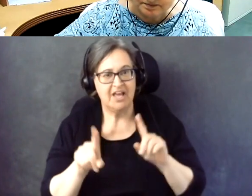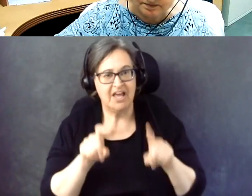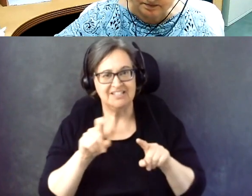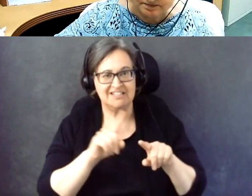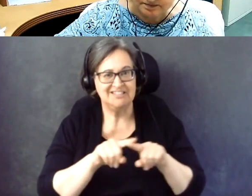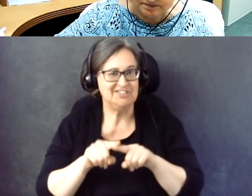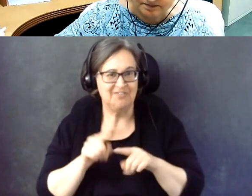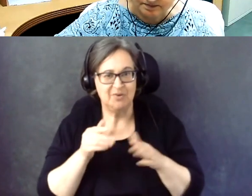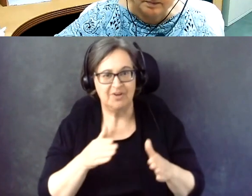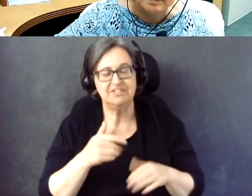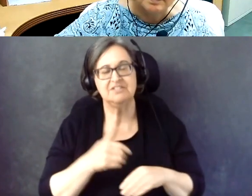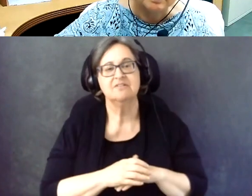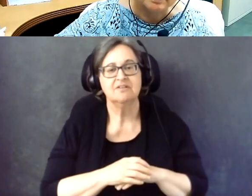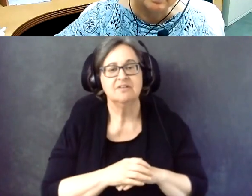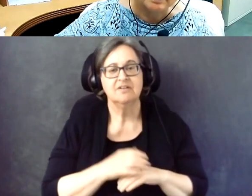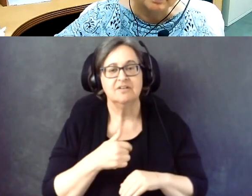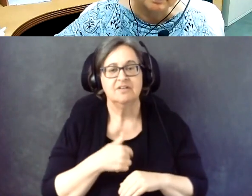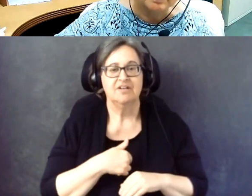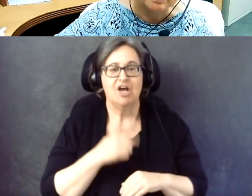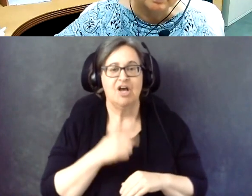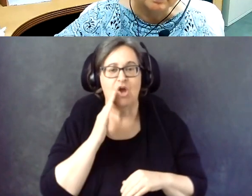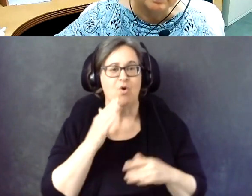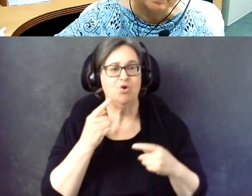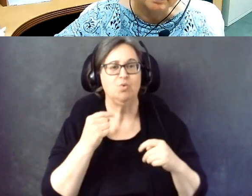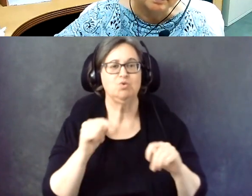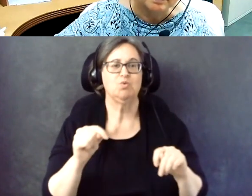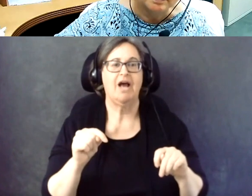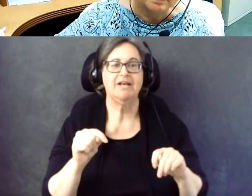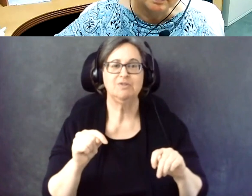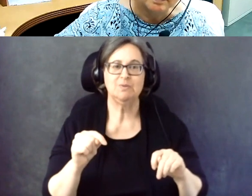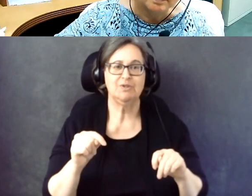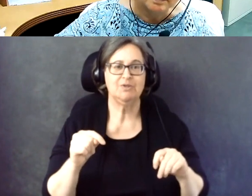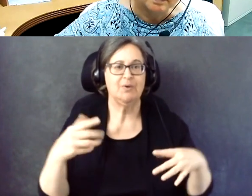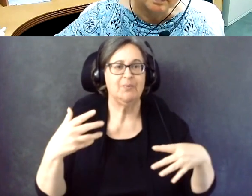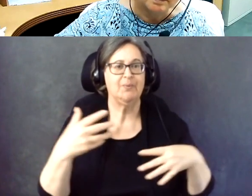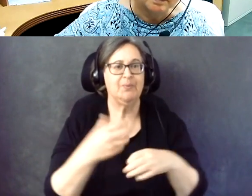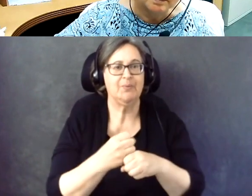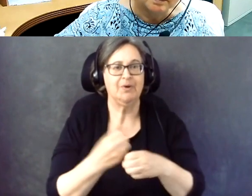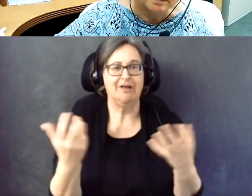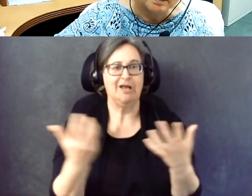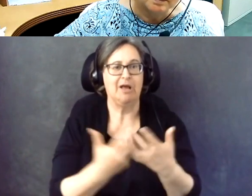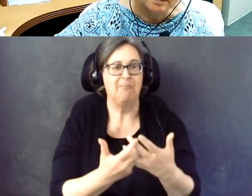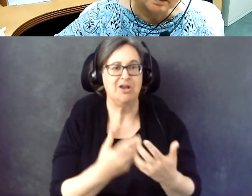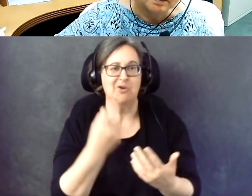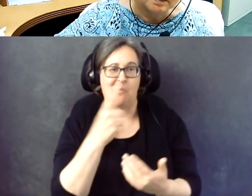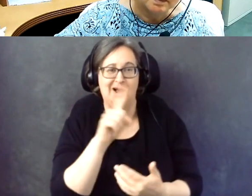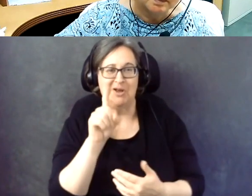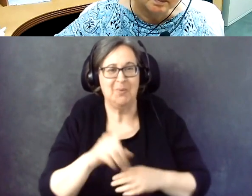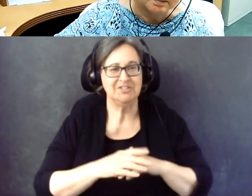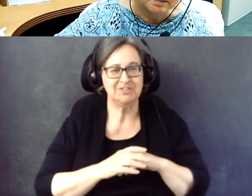So I'm going to go ahead and try to combine them all into one.